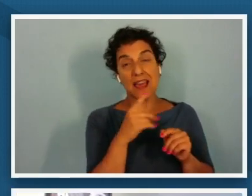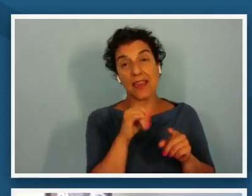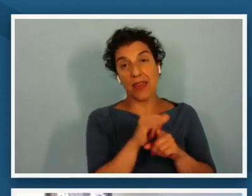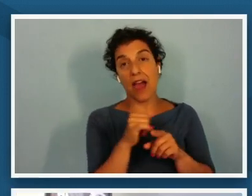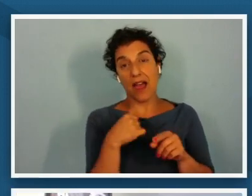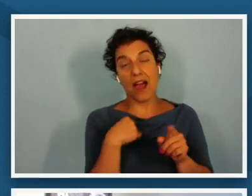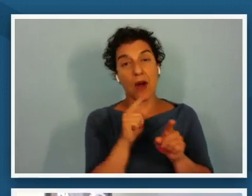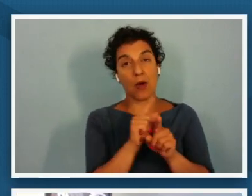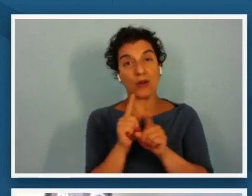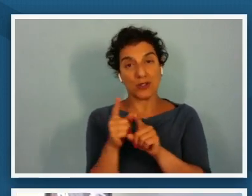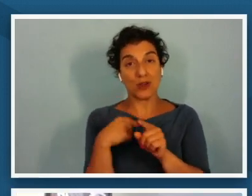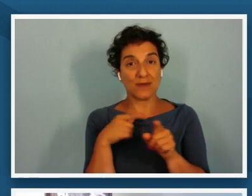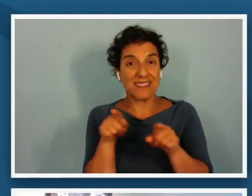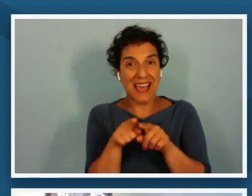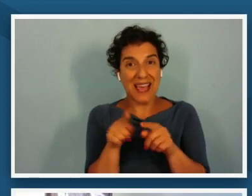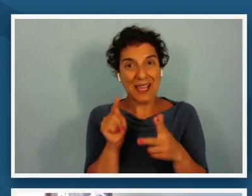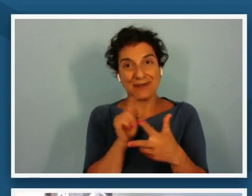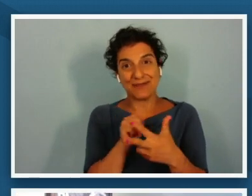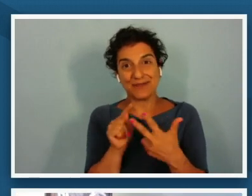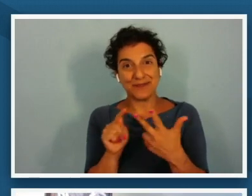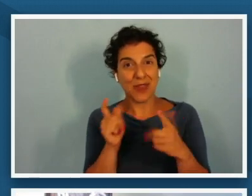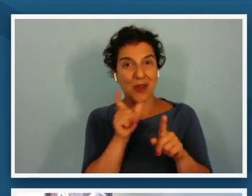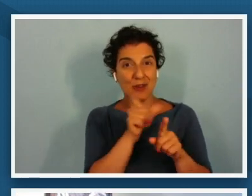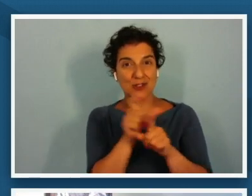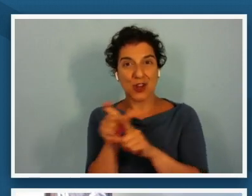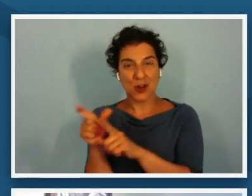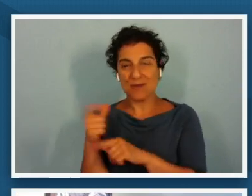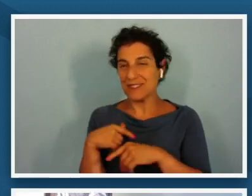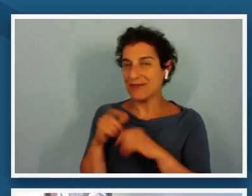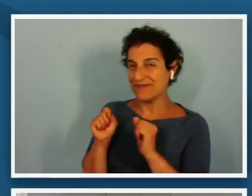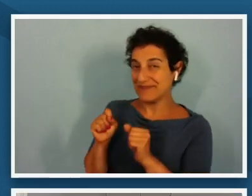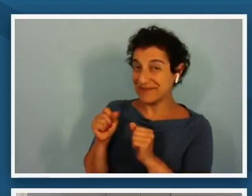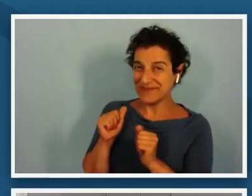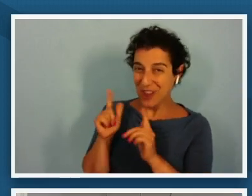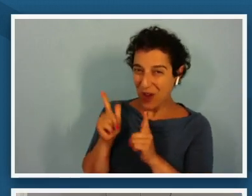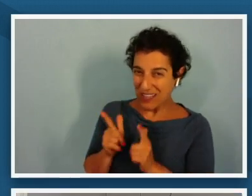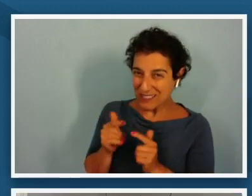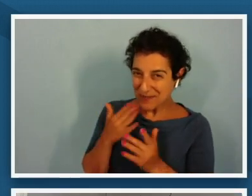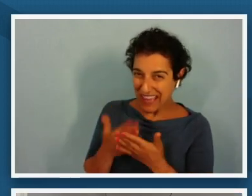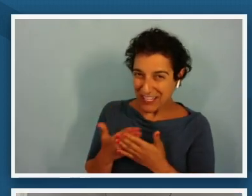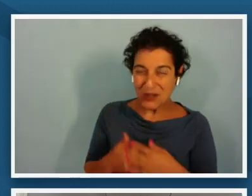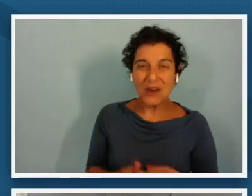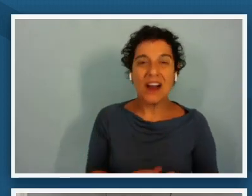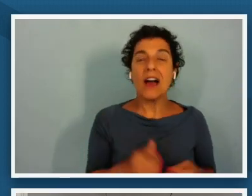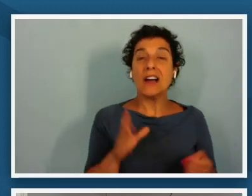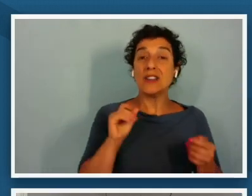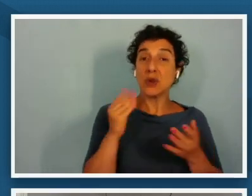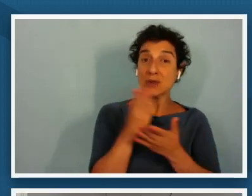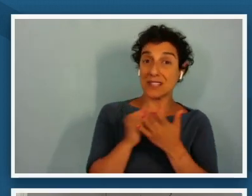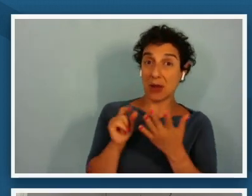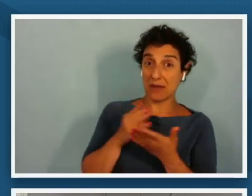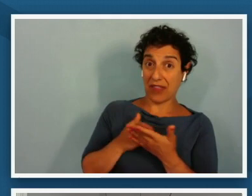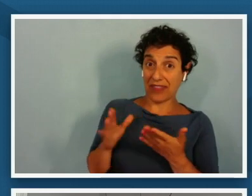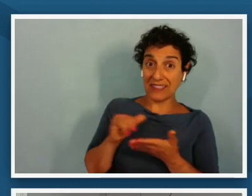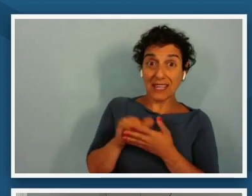same yeah awesome thank you um so some of the